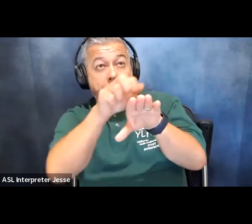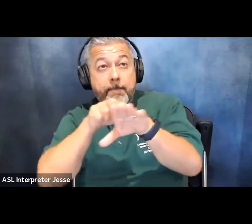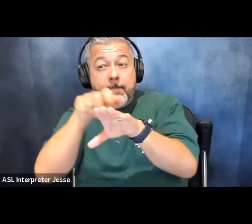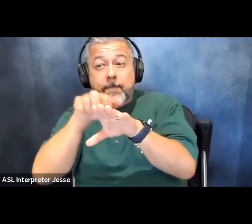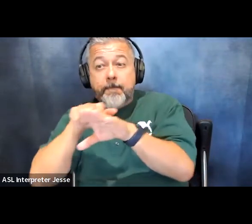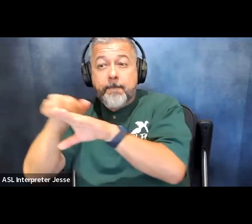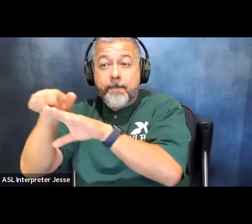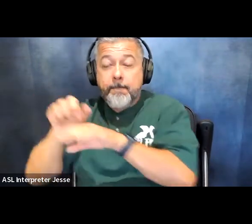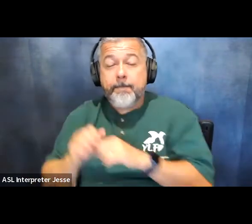please move to slide 9.